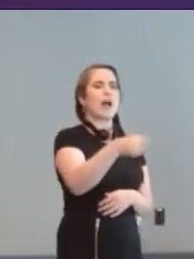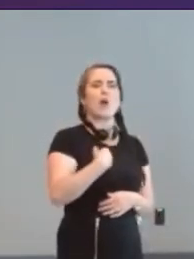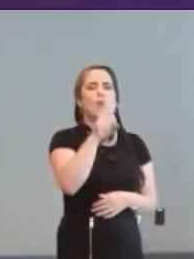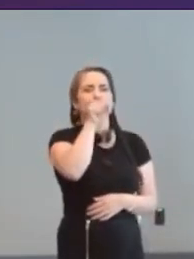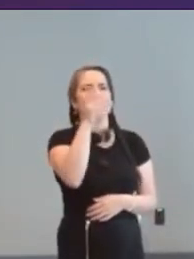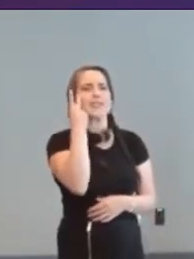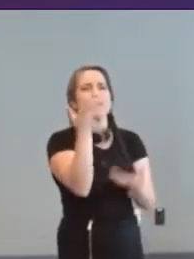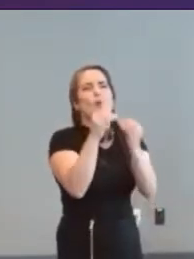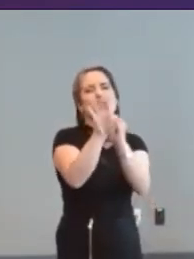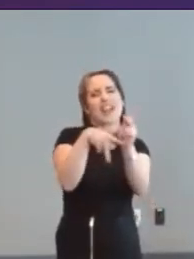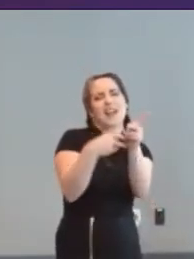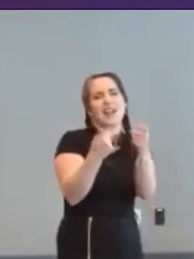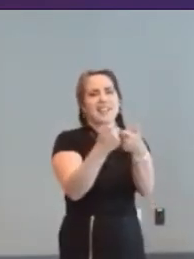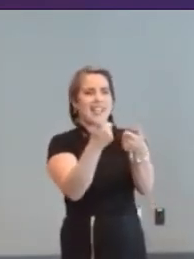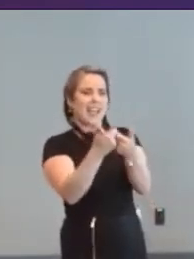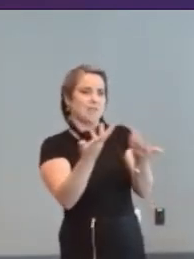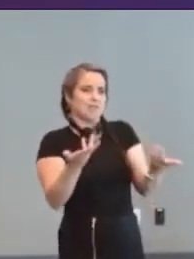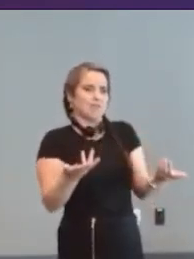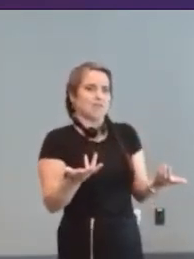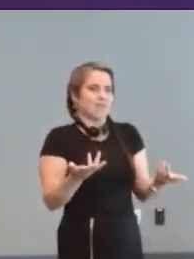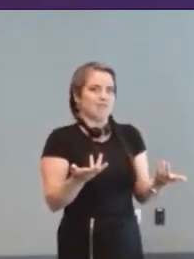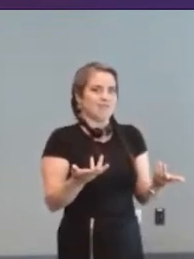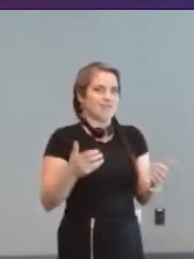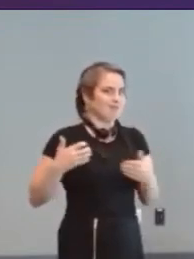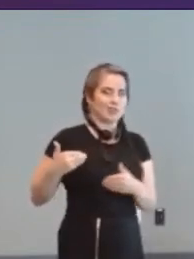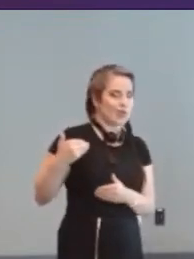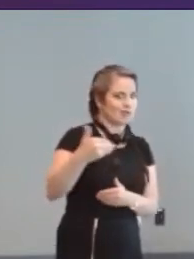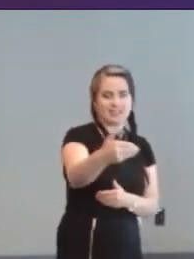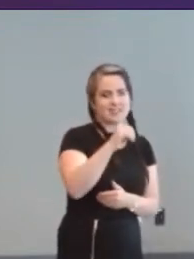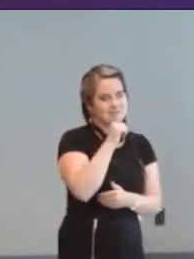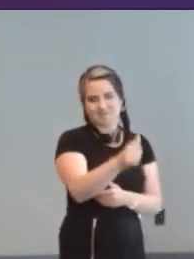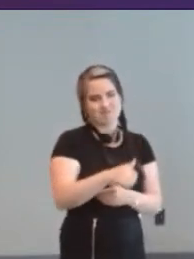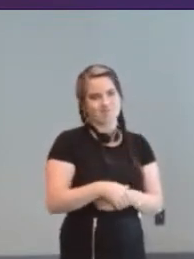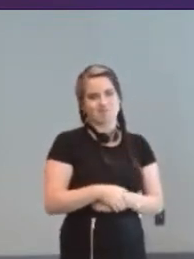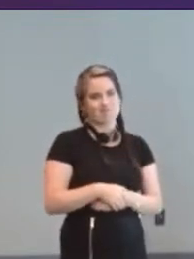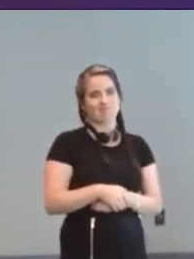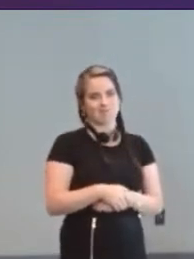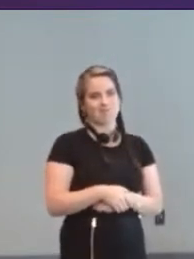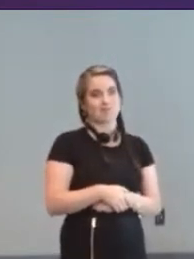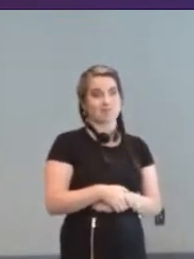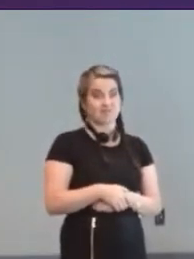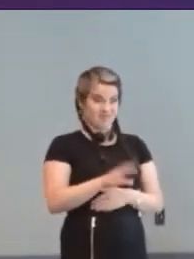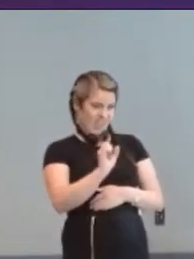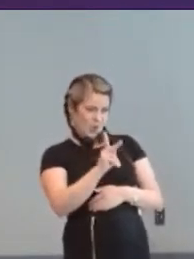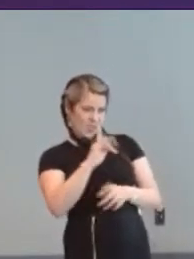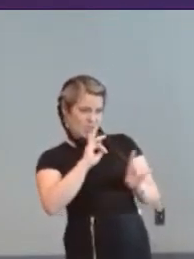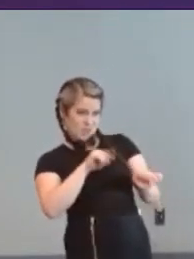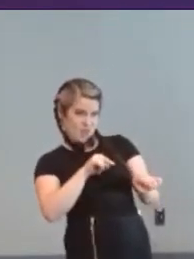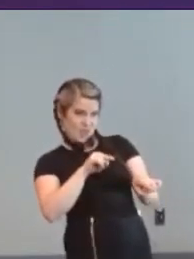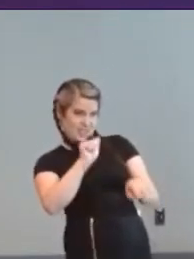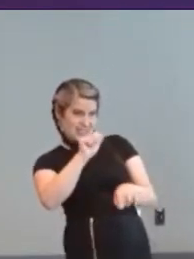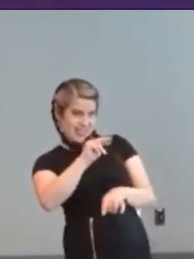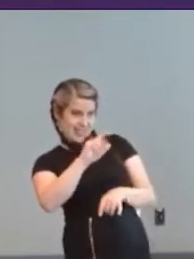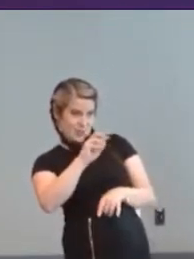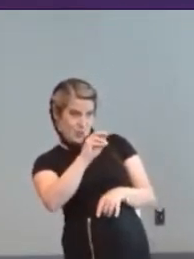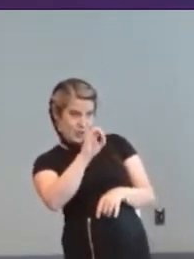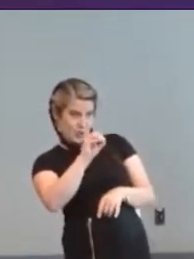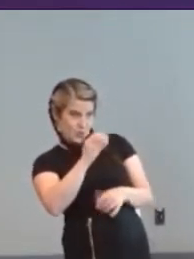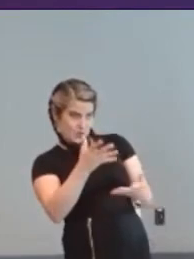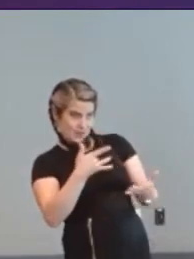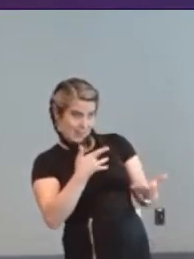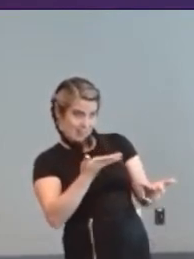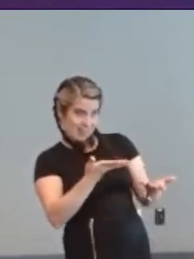that that you don't see that that commonly I think is that okay Antonio? [Amé] um I don't know